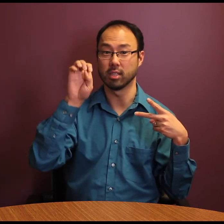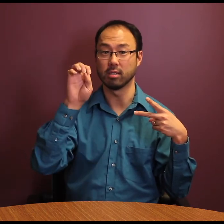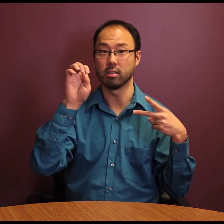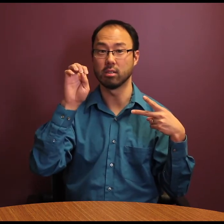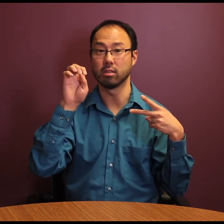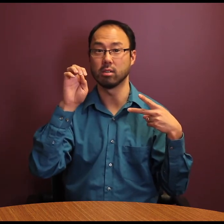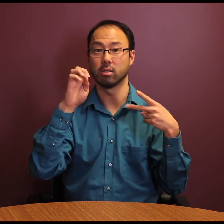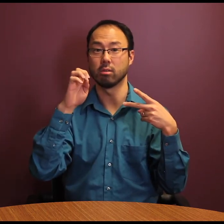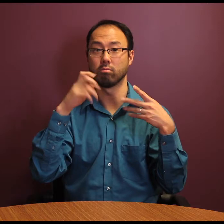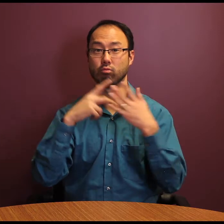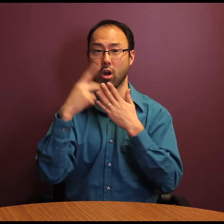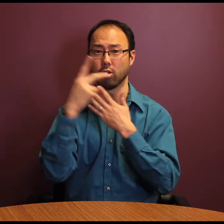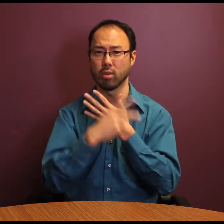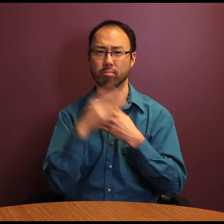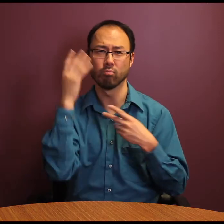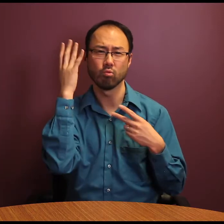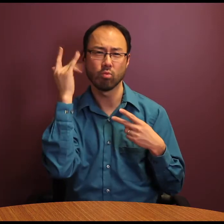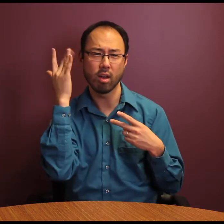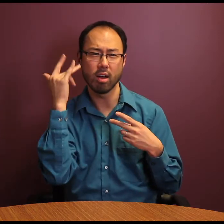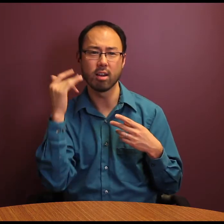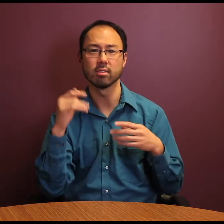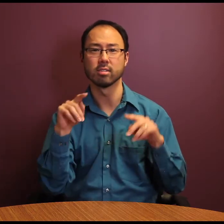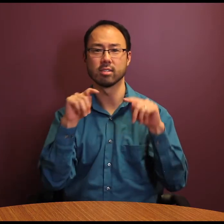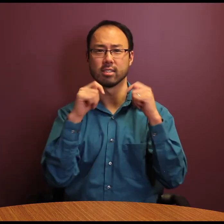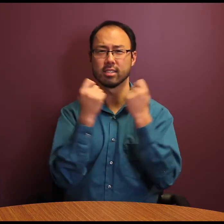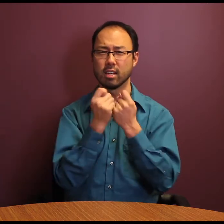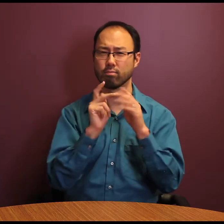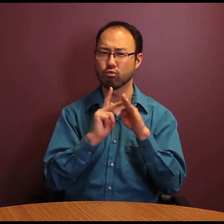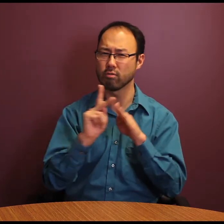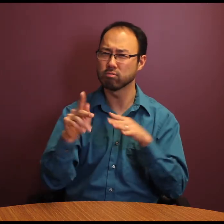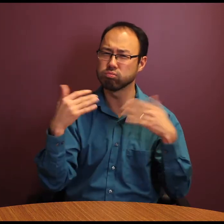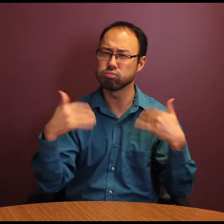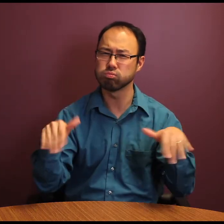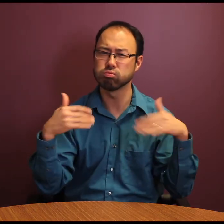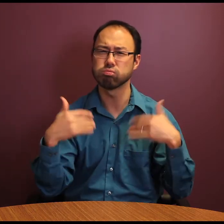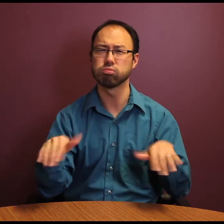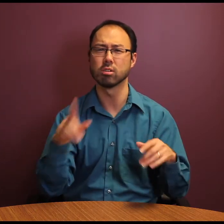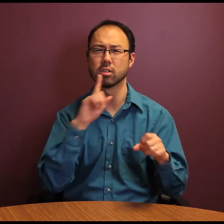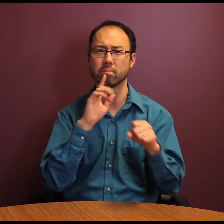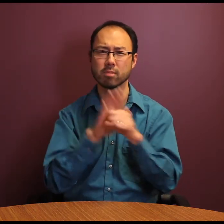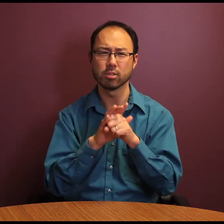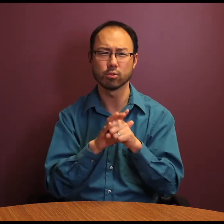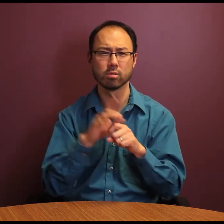commitment to Deaf cultural competency, excellency as a clinical team, and dedication to the